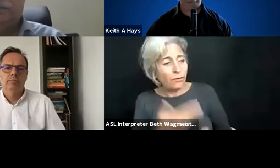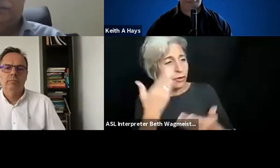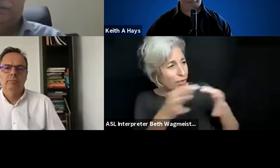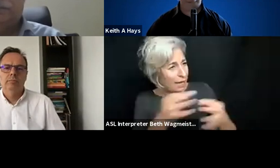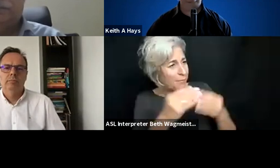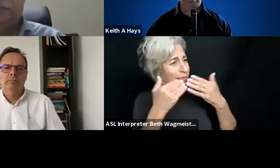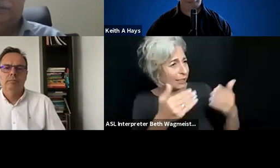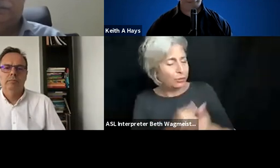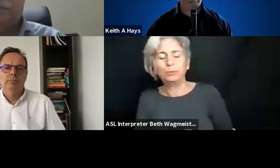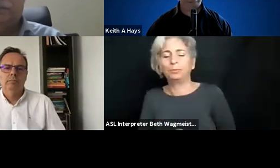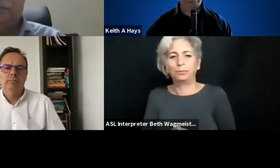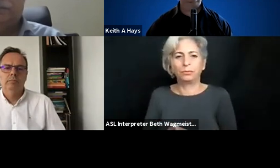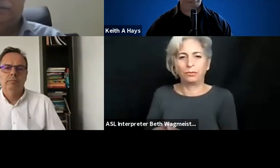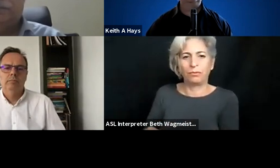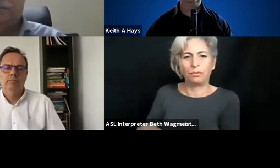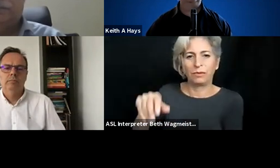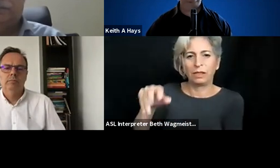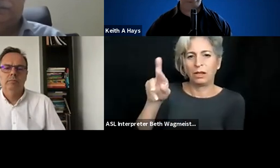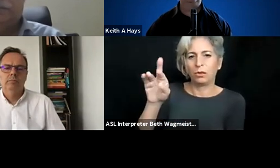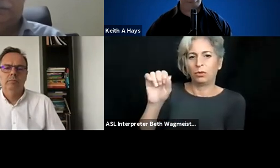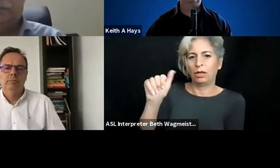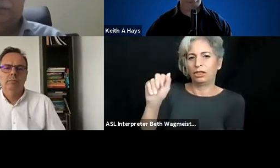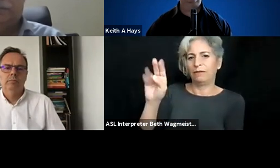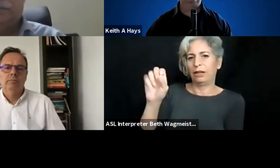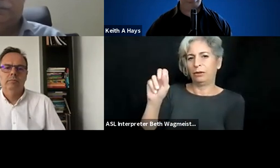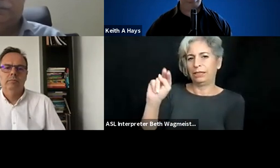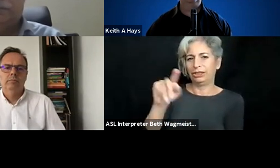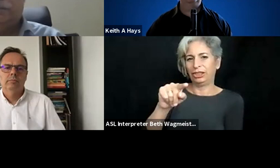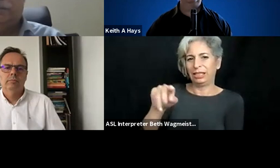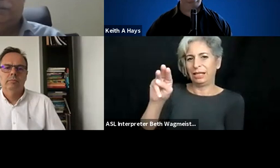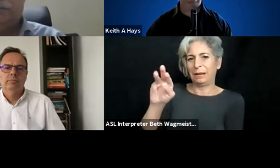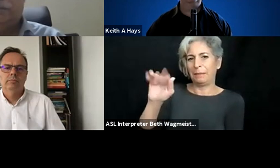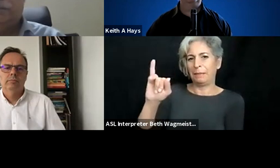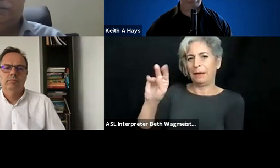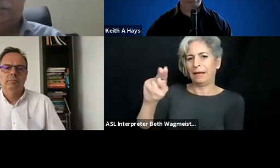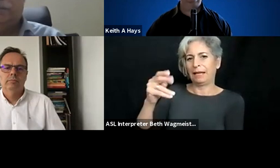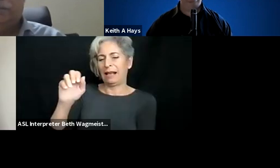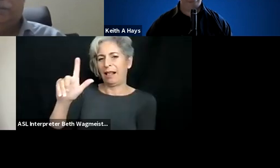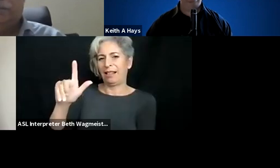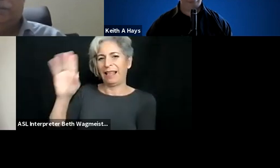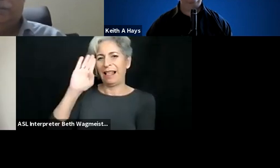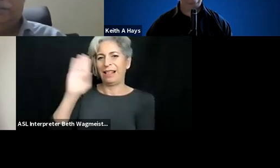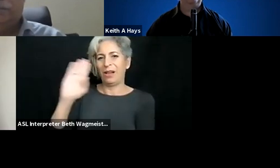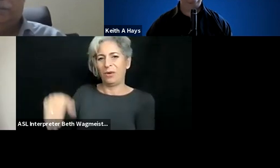Excelle nce. Thank you so much for those